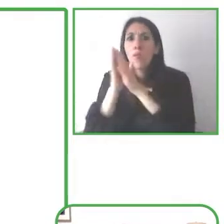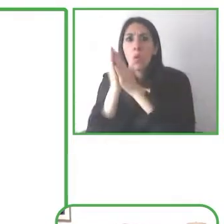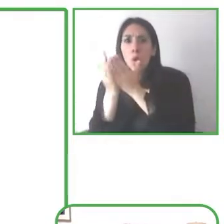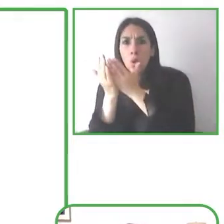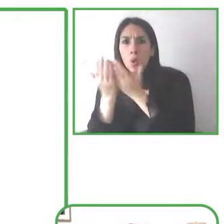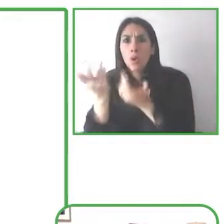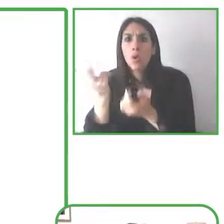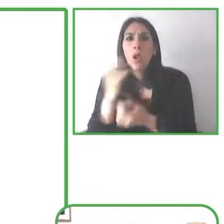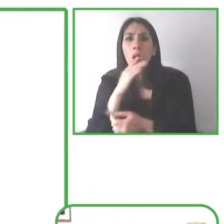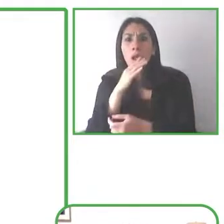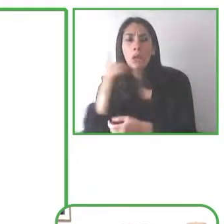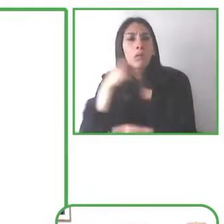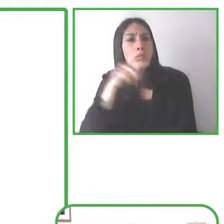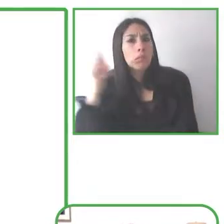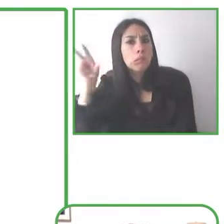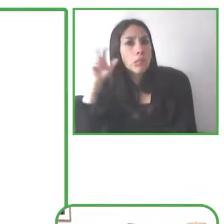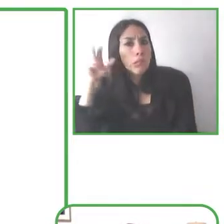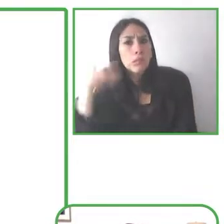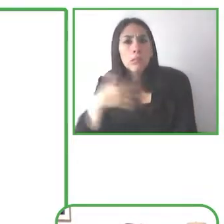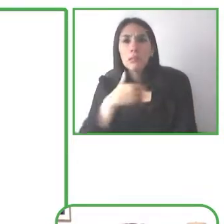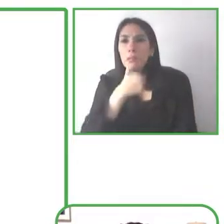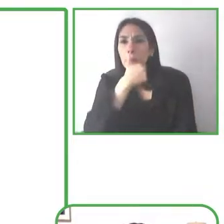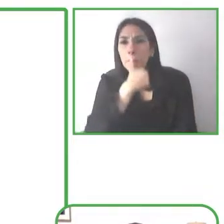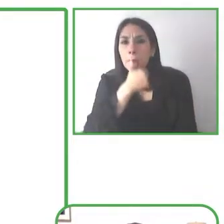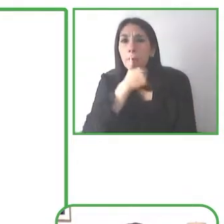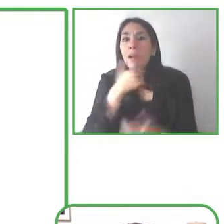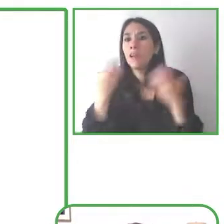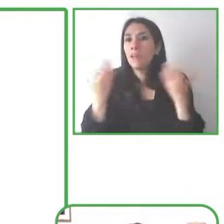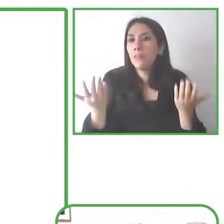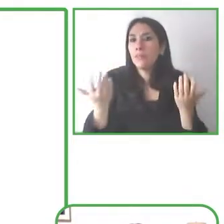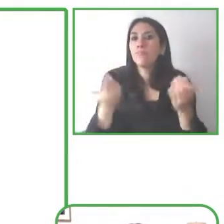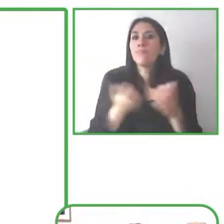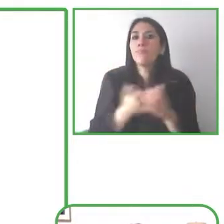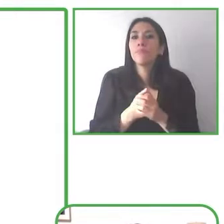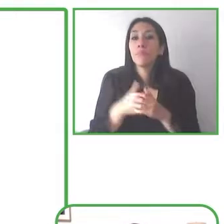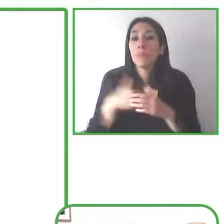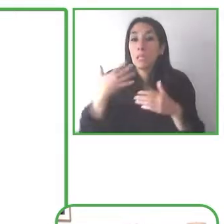to convert my books into a format that I can then listen to with text-to-speech